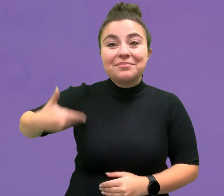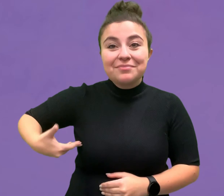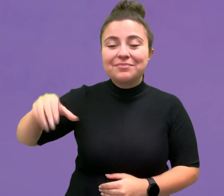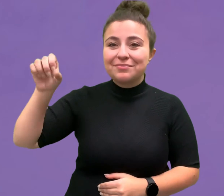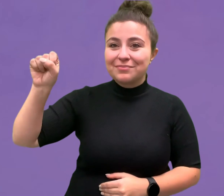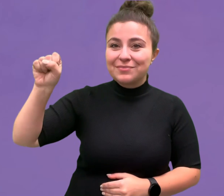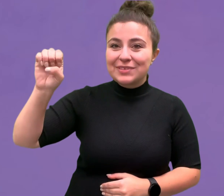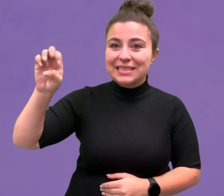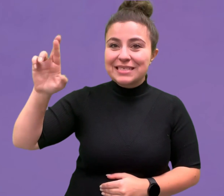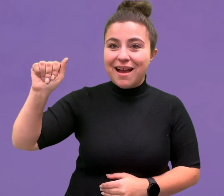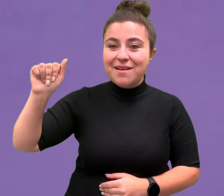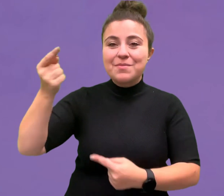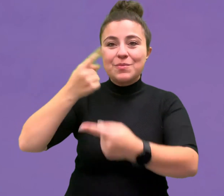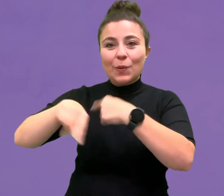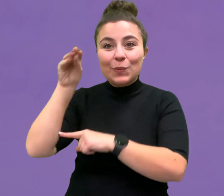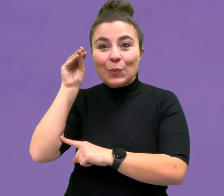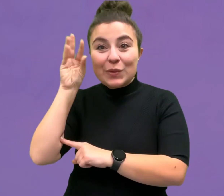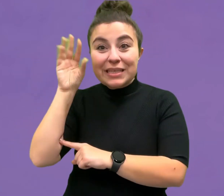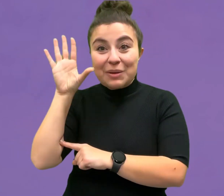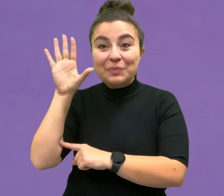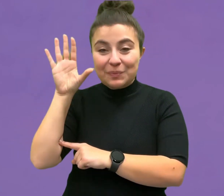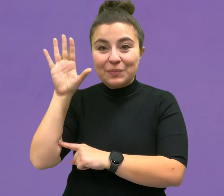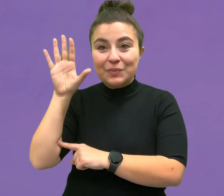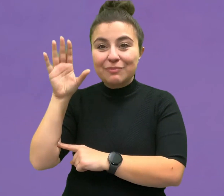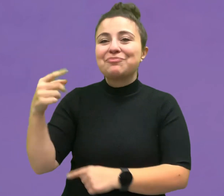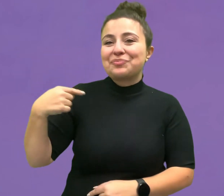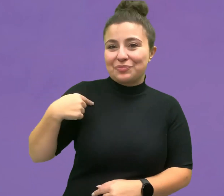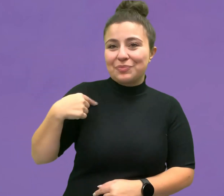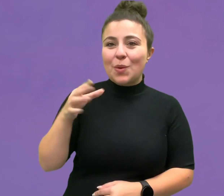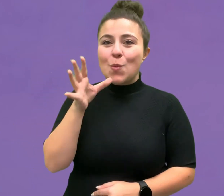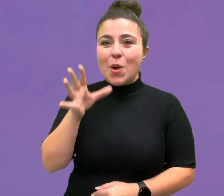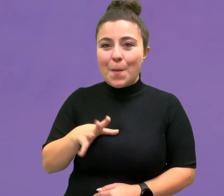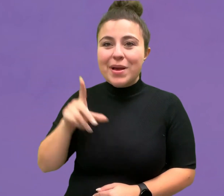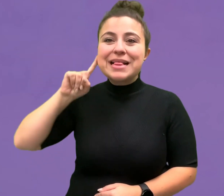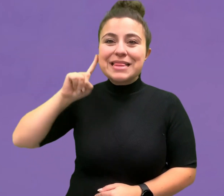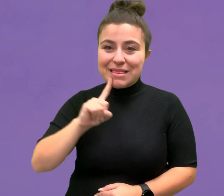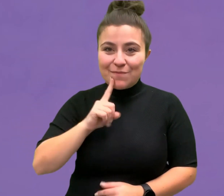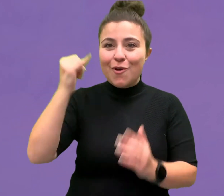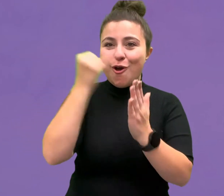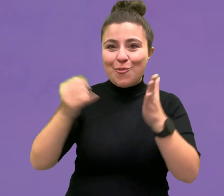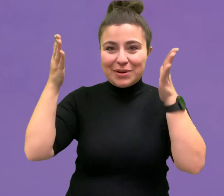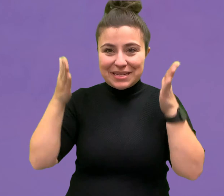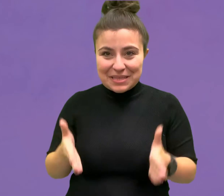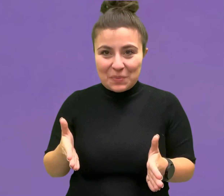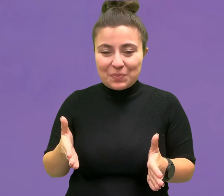I'm Sera, this is my sign name. I'm a female Deaf artist.